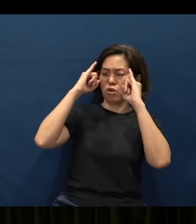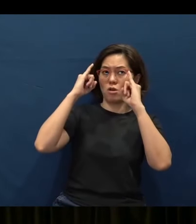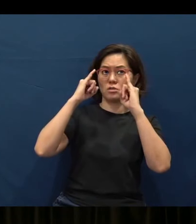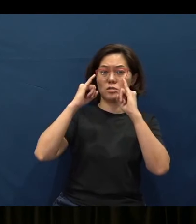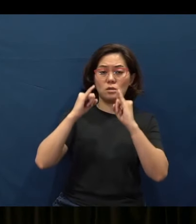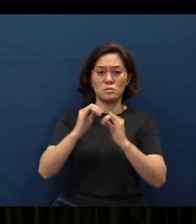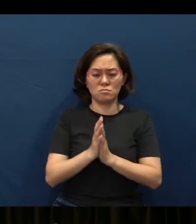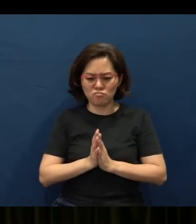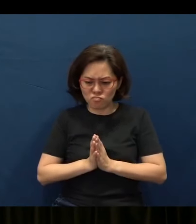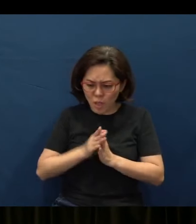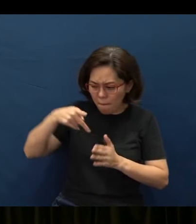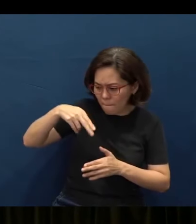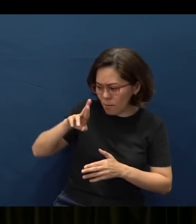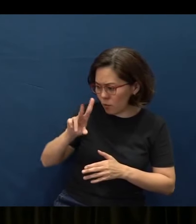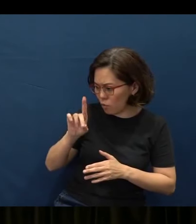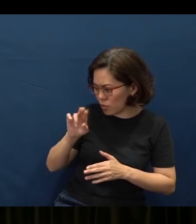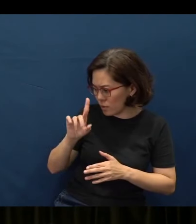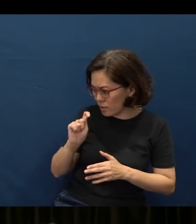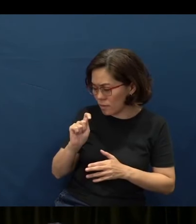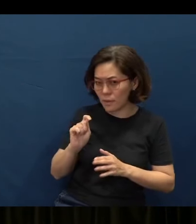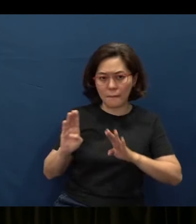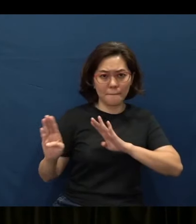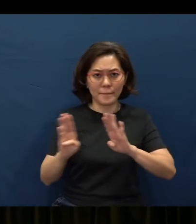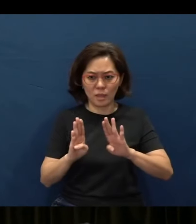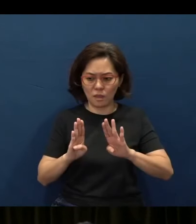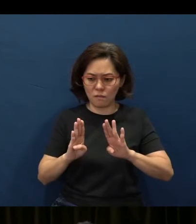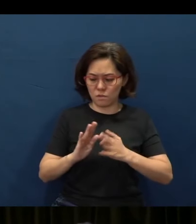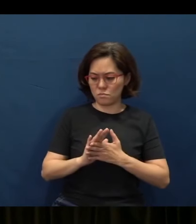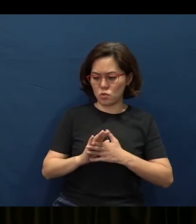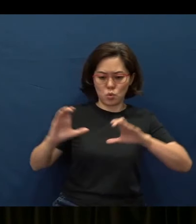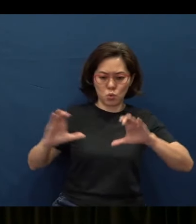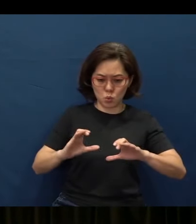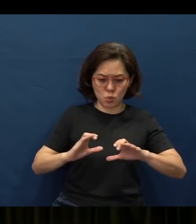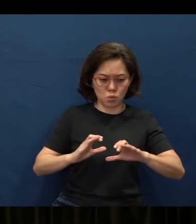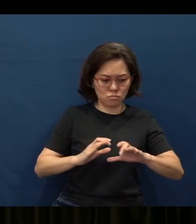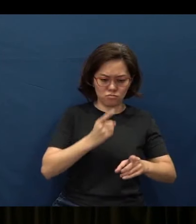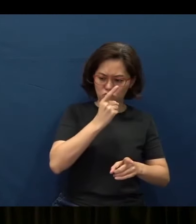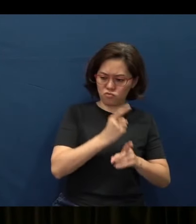doing what is right and just and fair.”